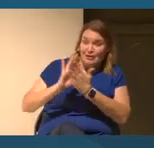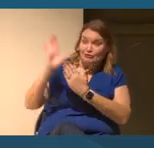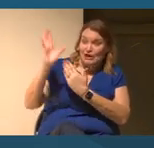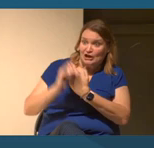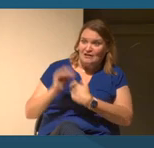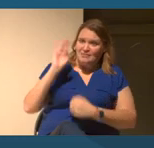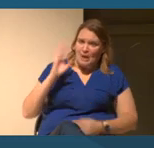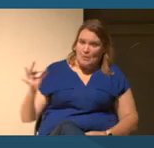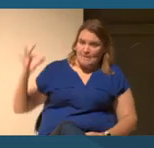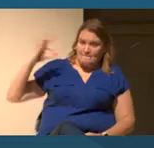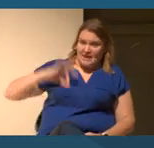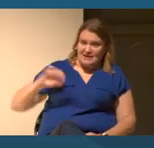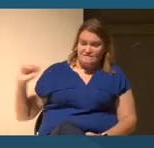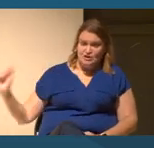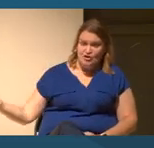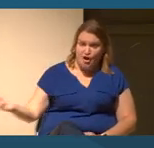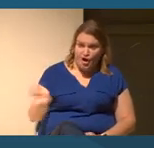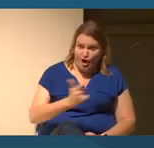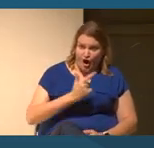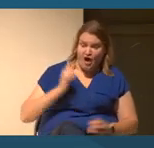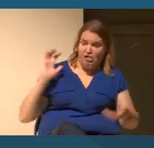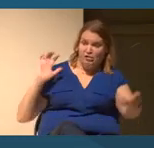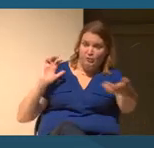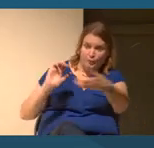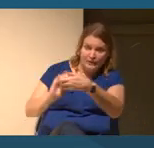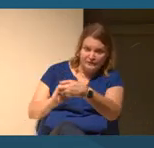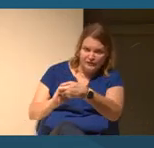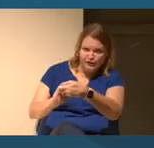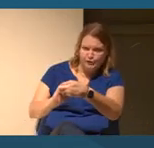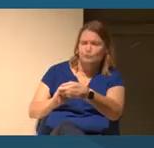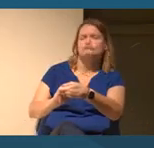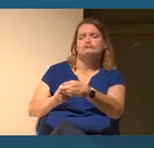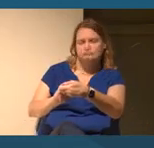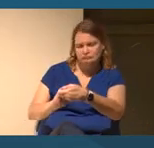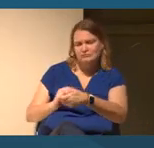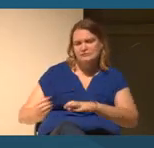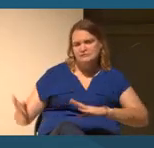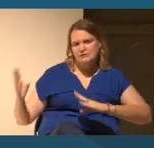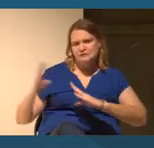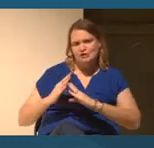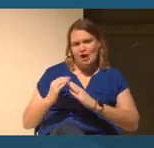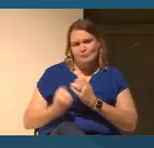in concert with you, we feel that that is a top priority for the work we should be doing.